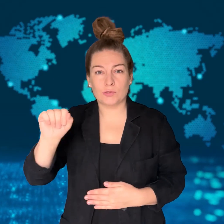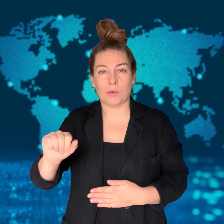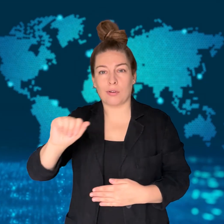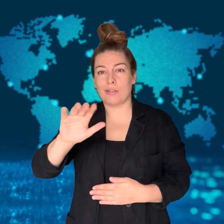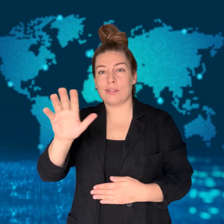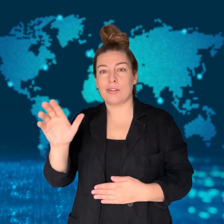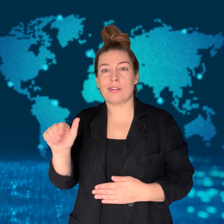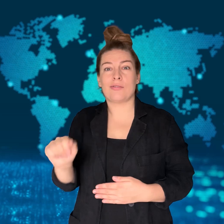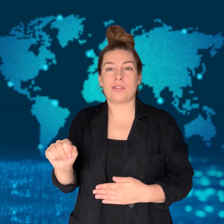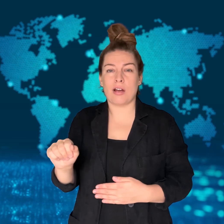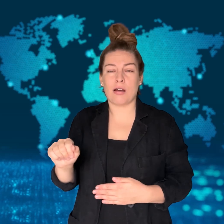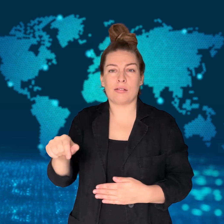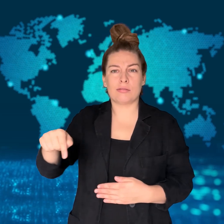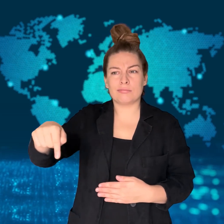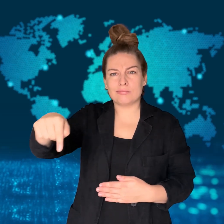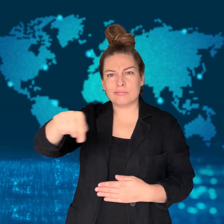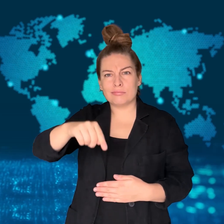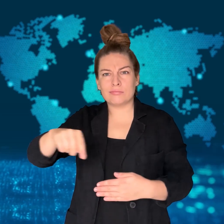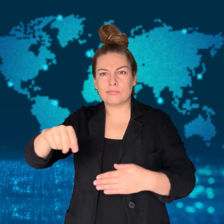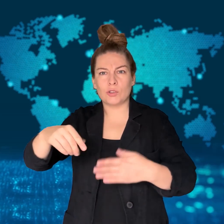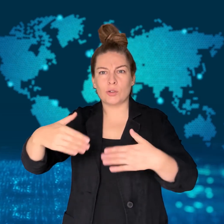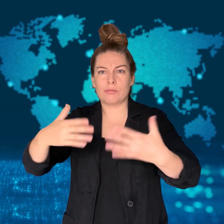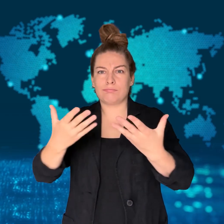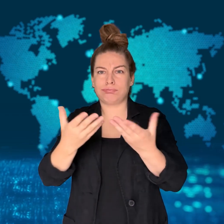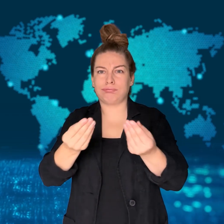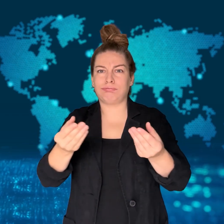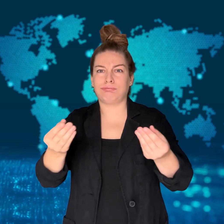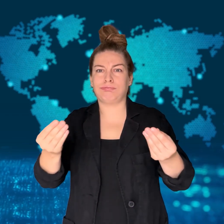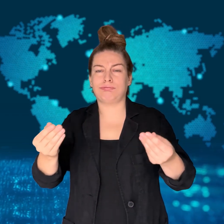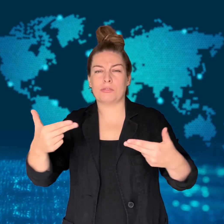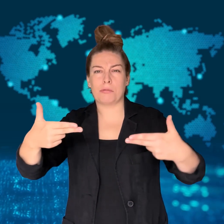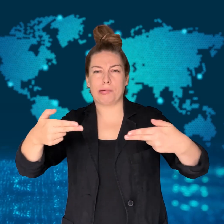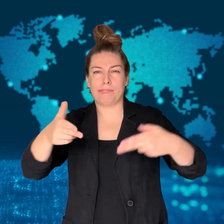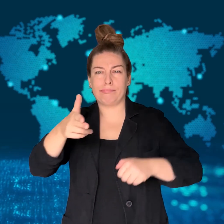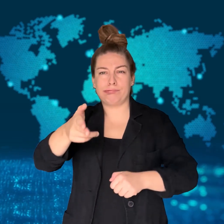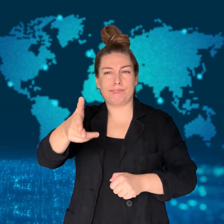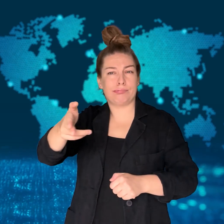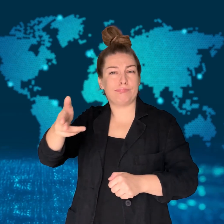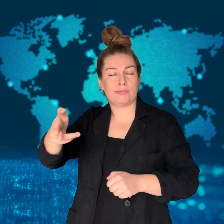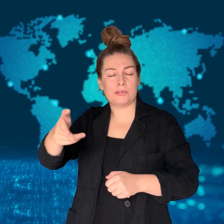Mass shooting